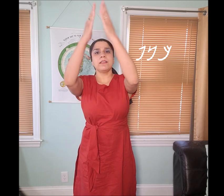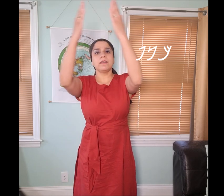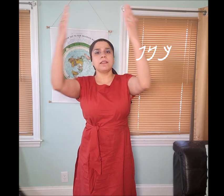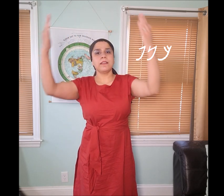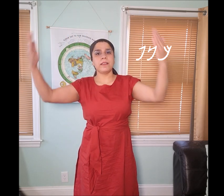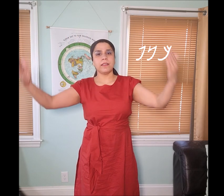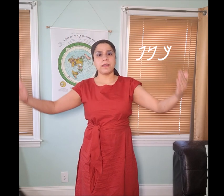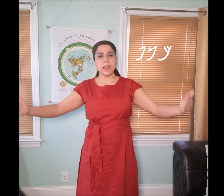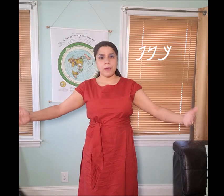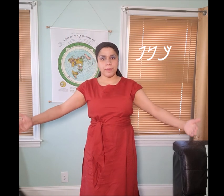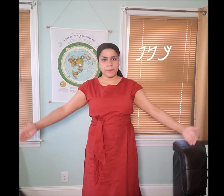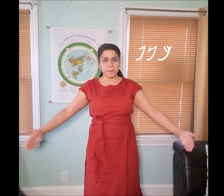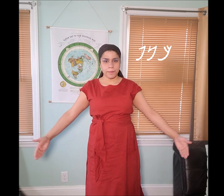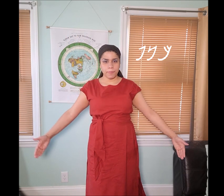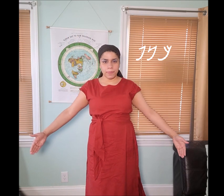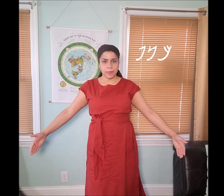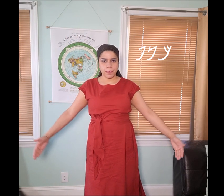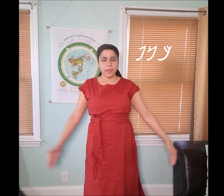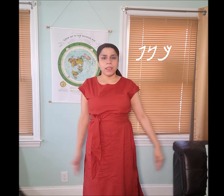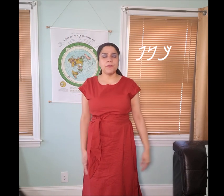"𐤊𐤍𐤐 ka-nap"